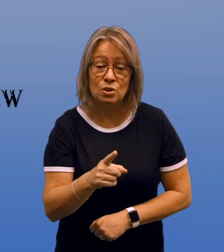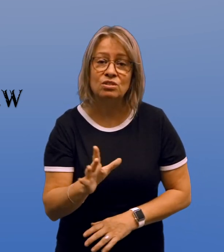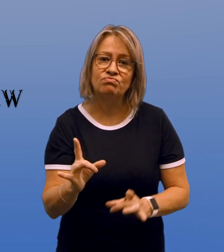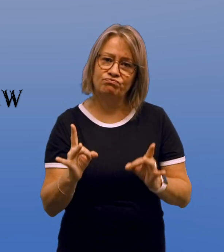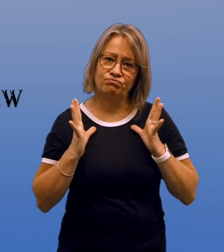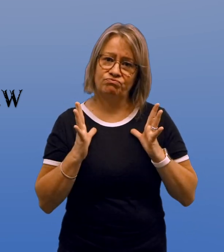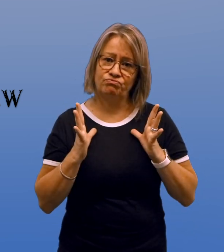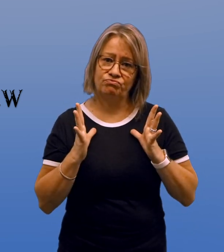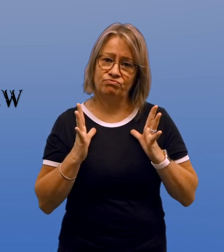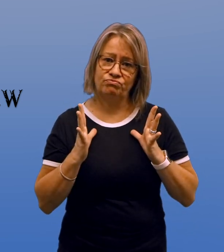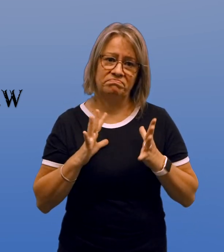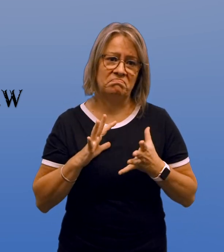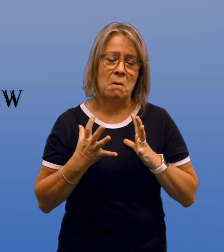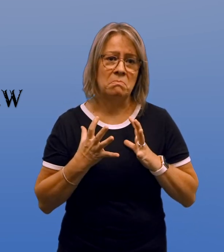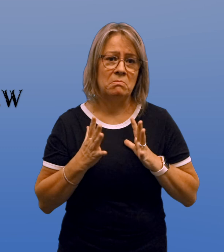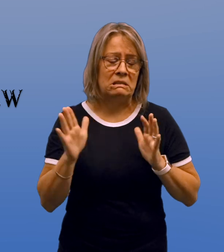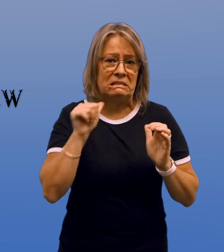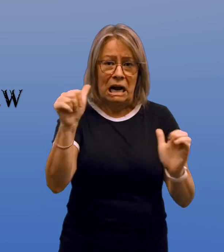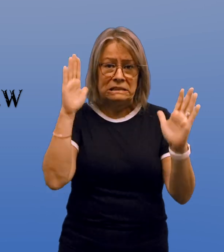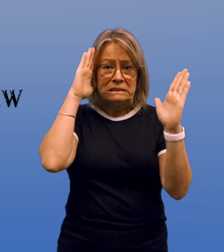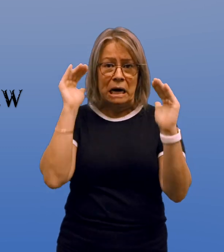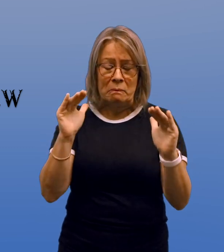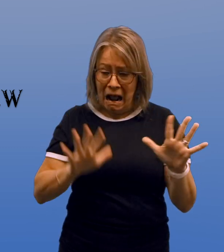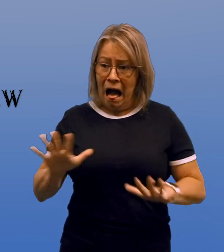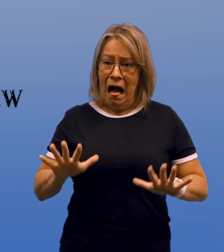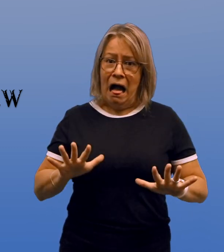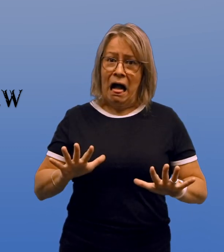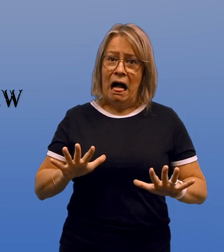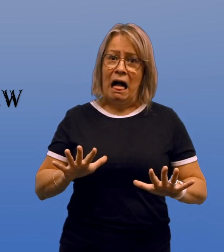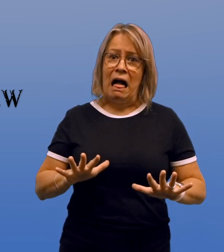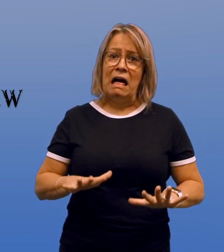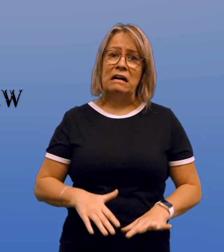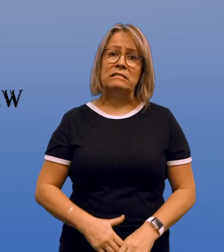but it goes horribly awry, and they are shocked by the unexpected events.